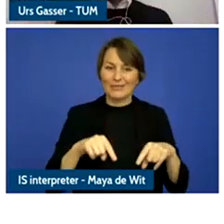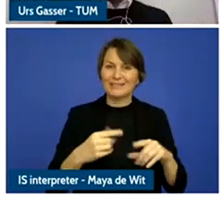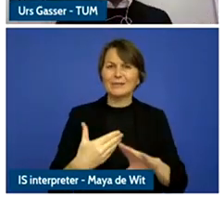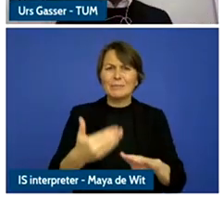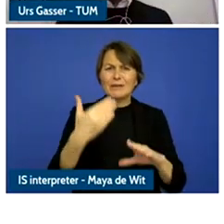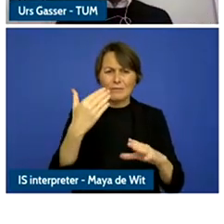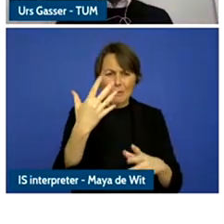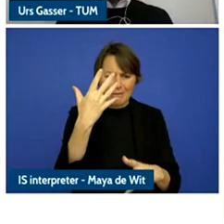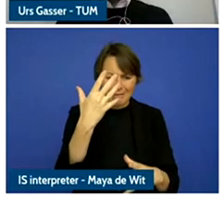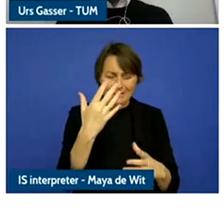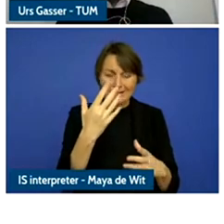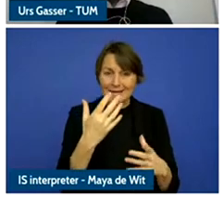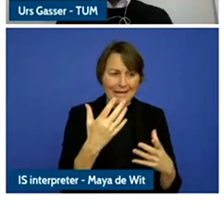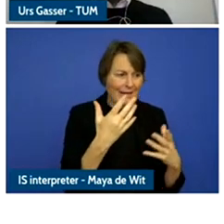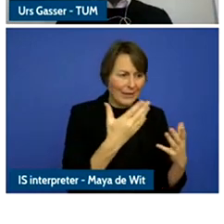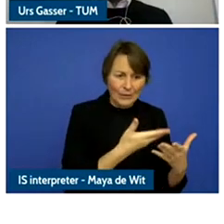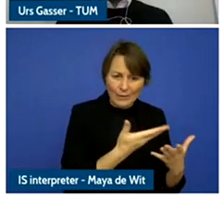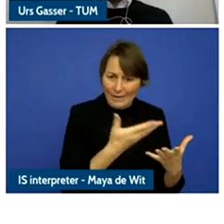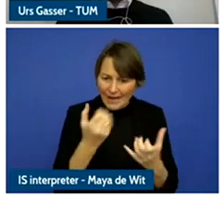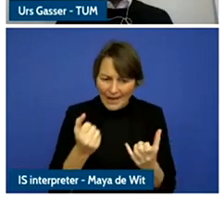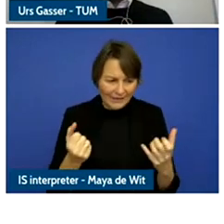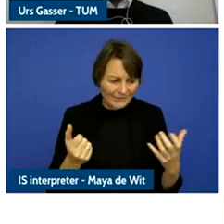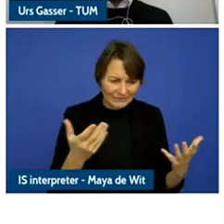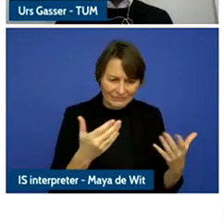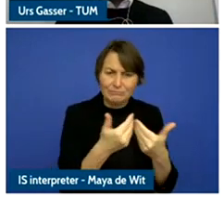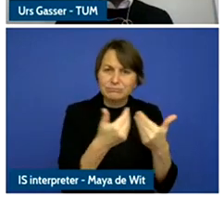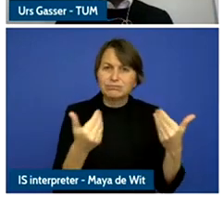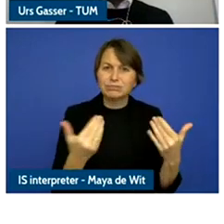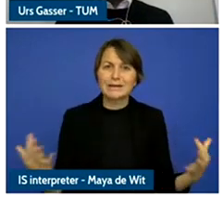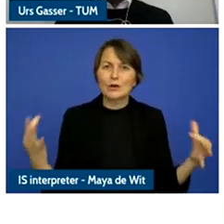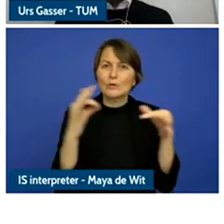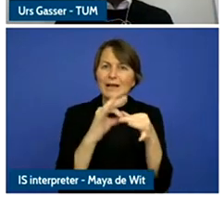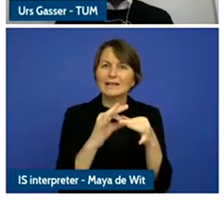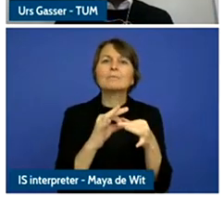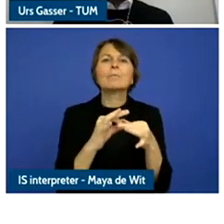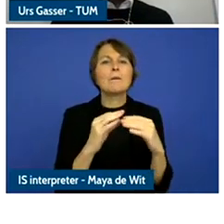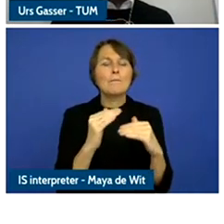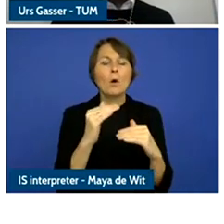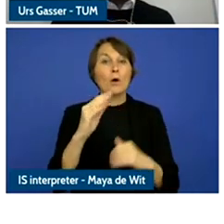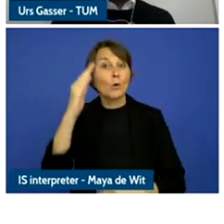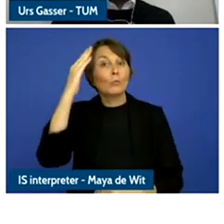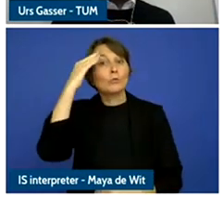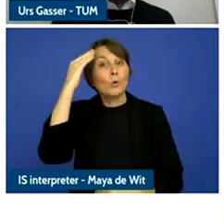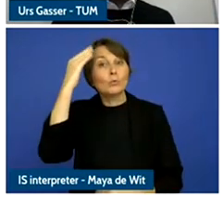also to move beyond the awareness and move towards empowerment.